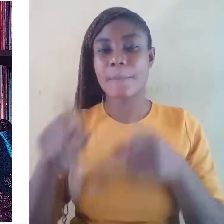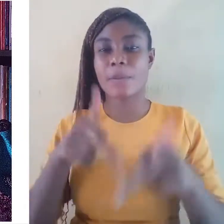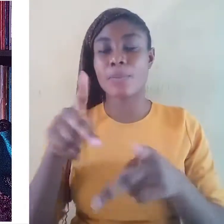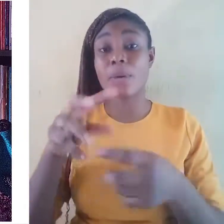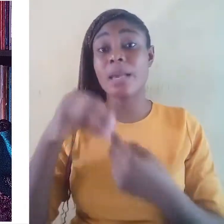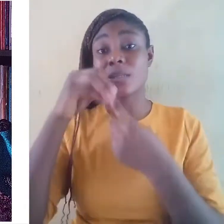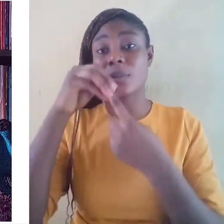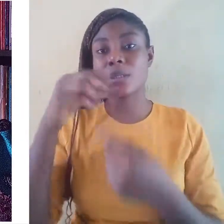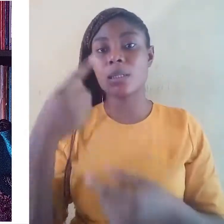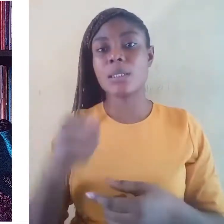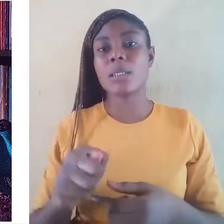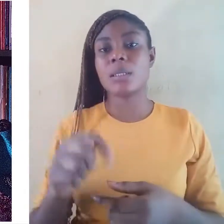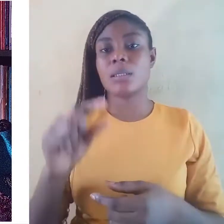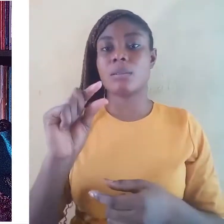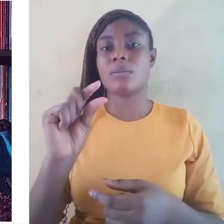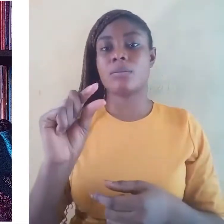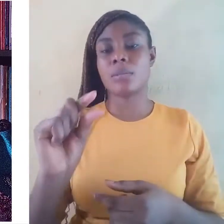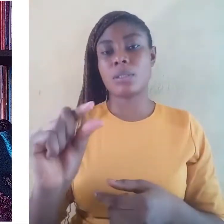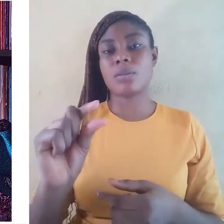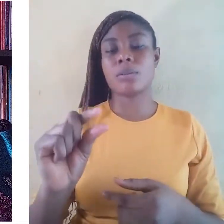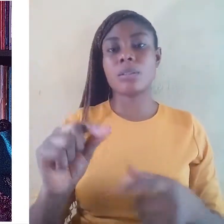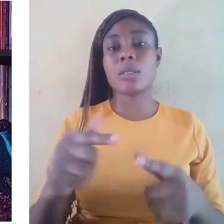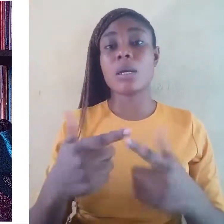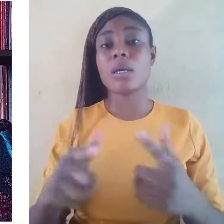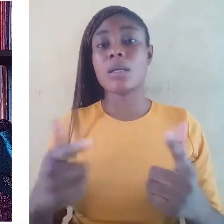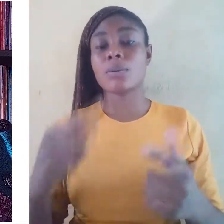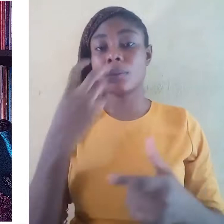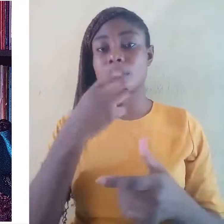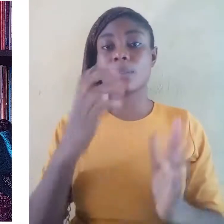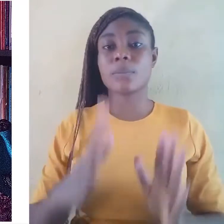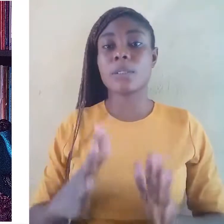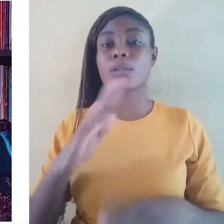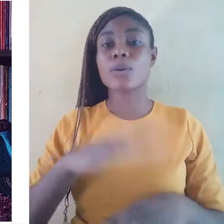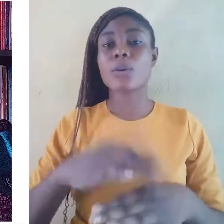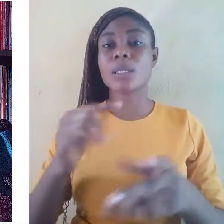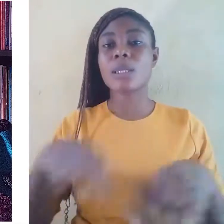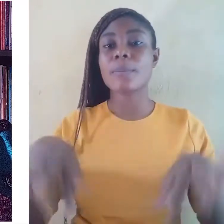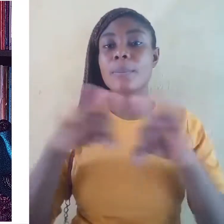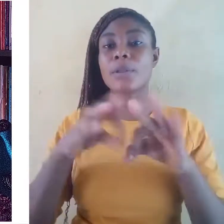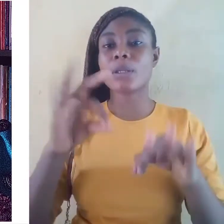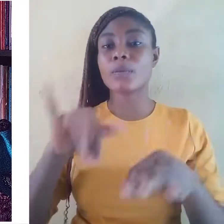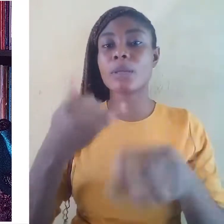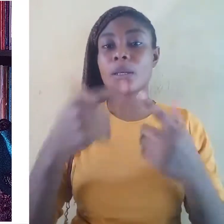speakers on the importance of their languages and the rights they have.